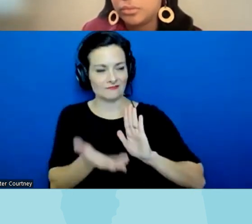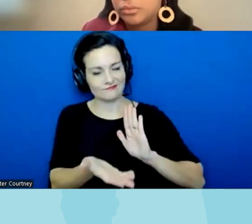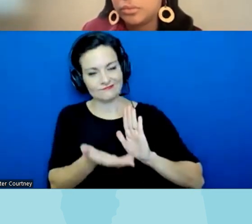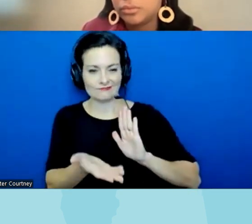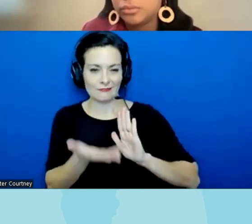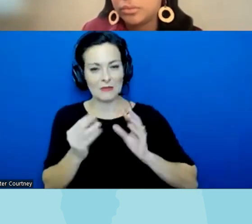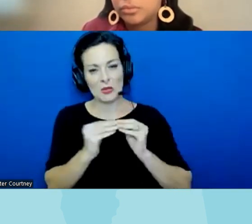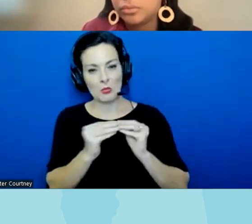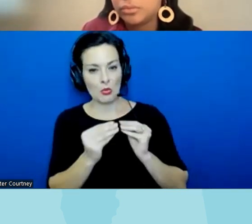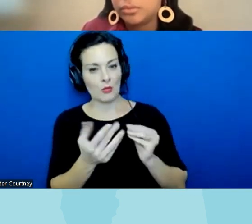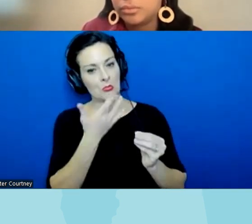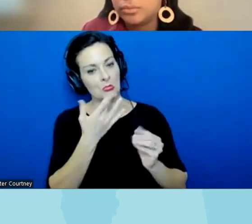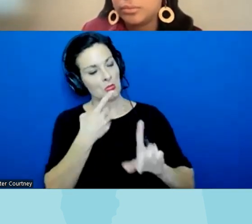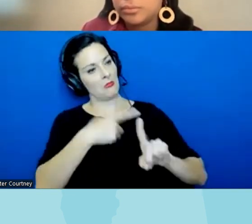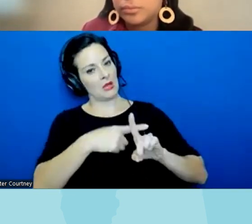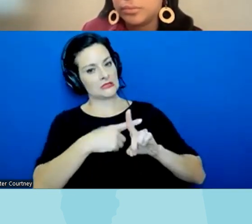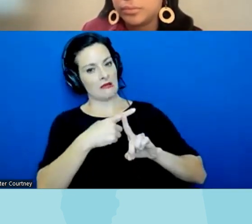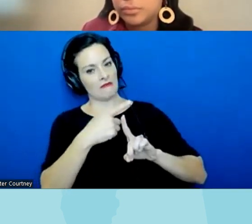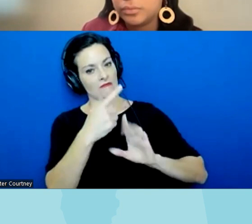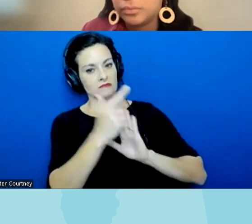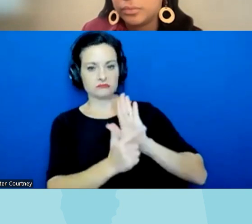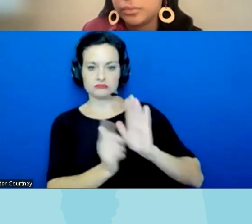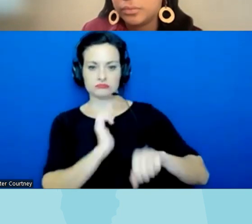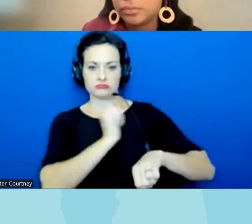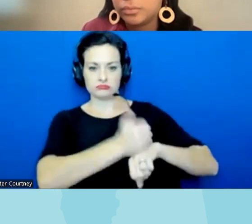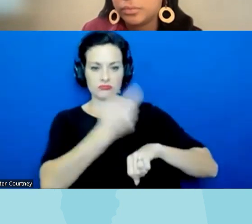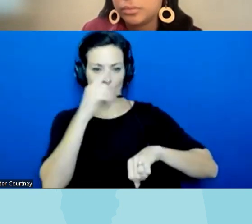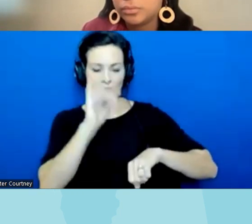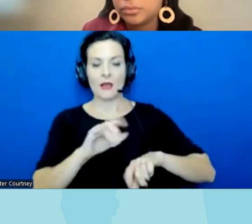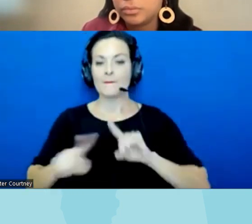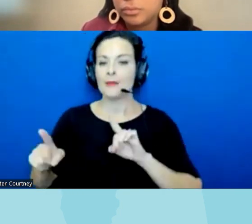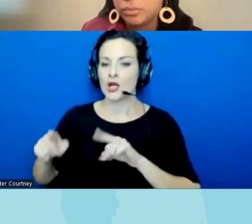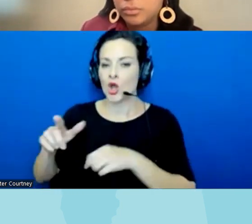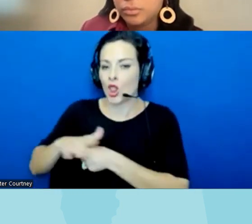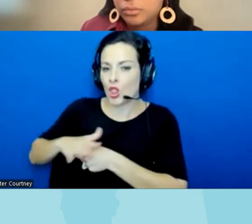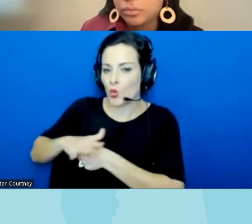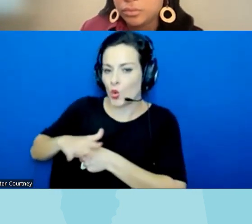favorable legislative landscape on these issues but on the local level we're really seeing a lot